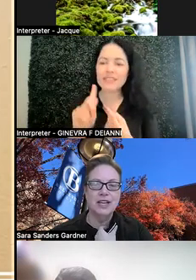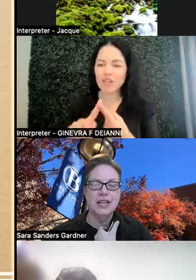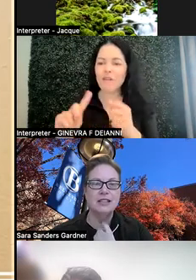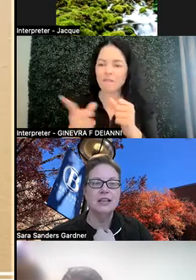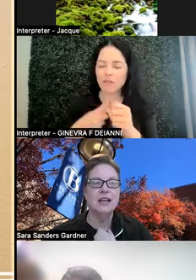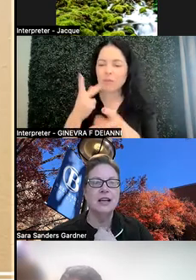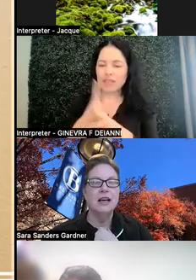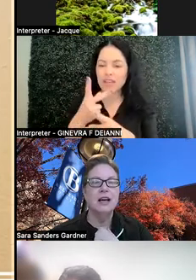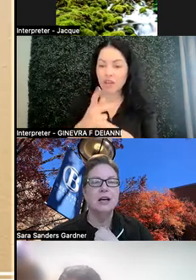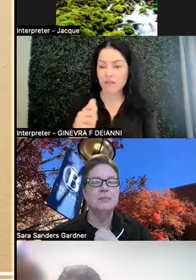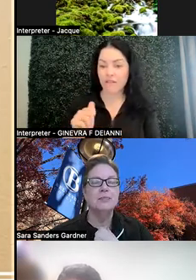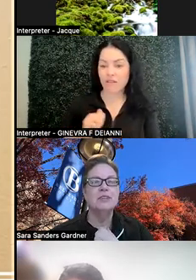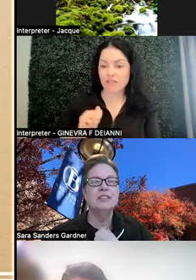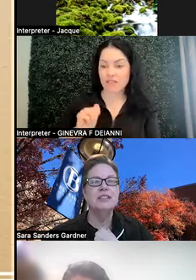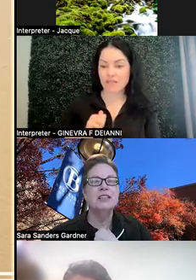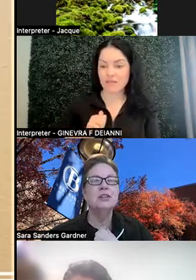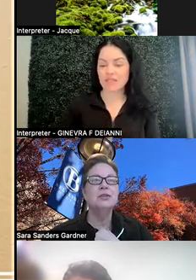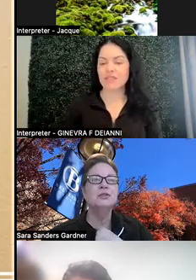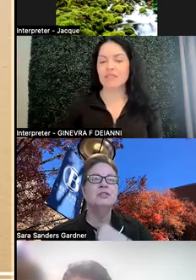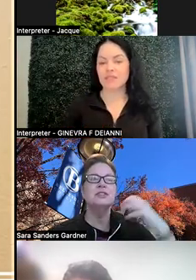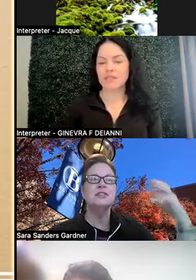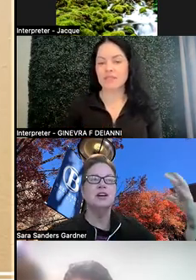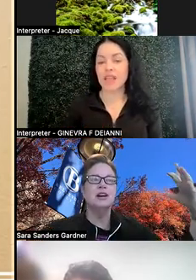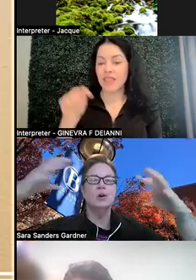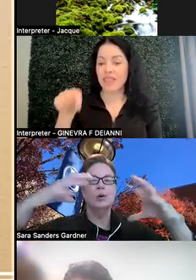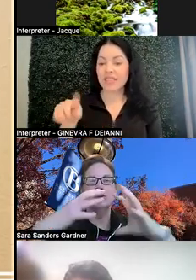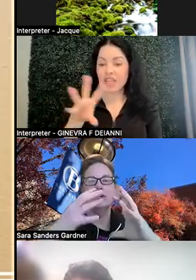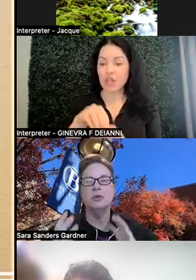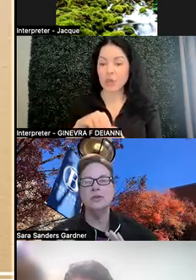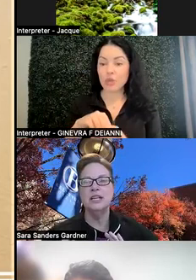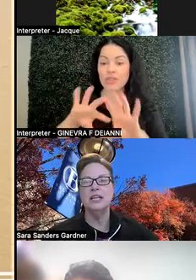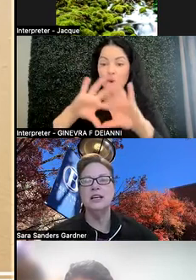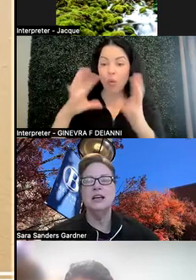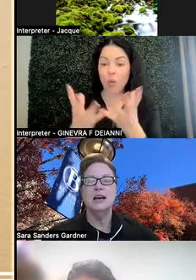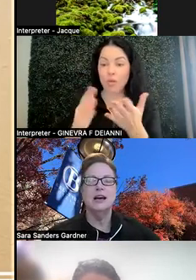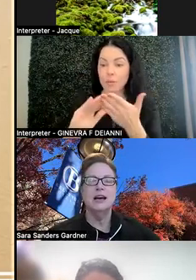And this includes our whole community.